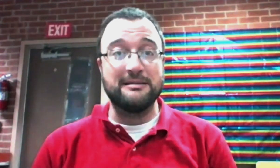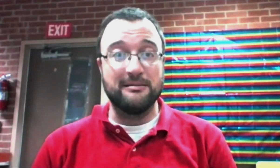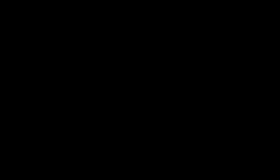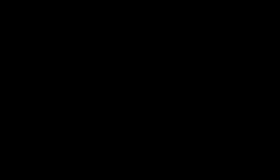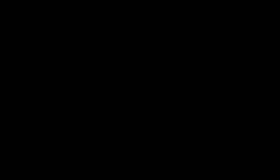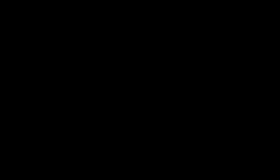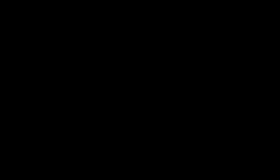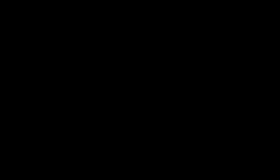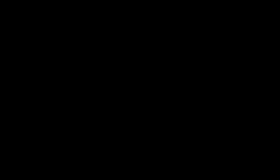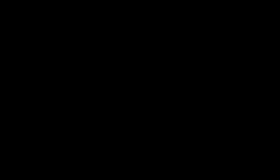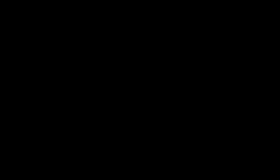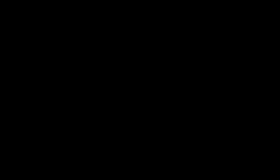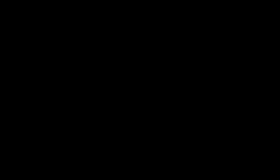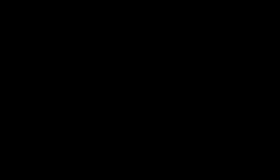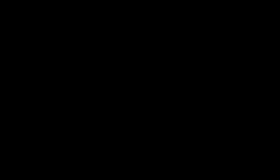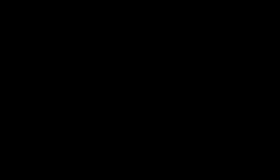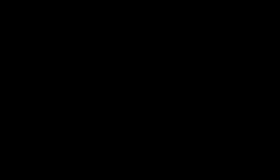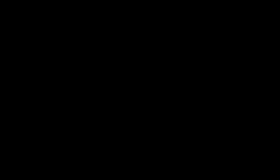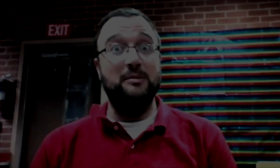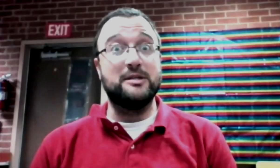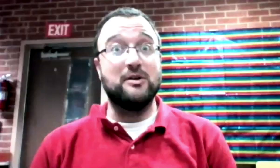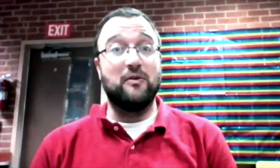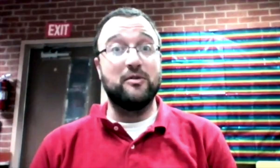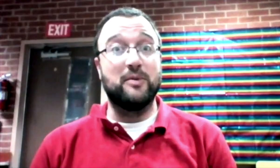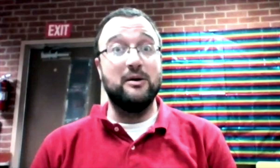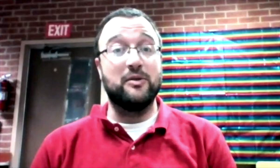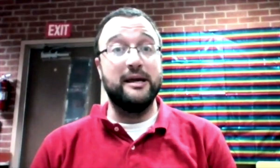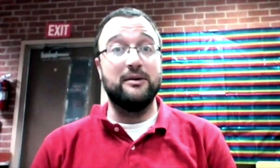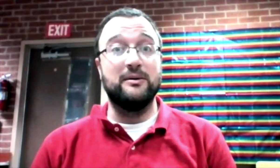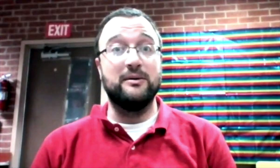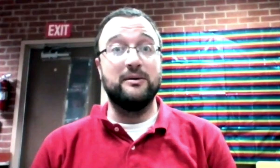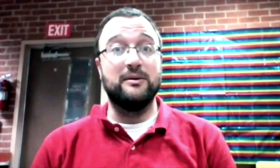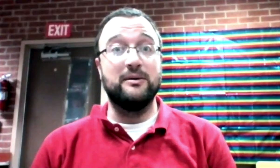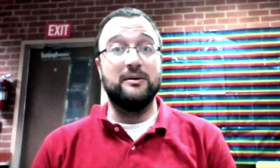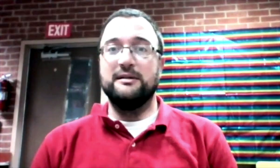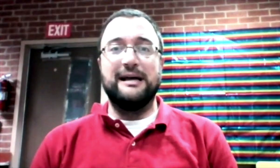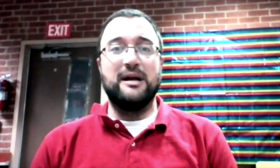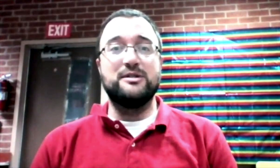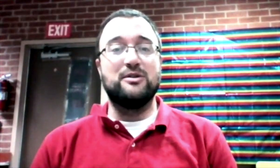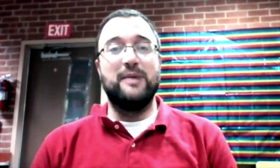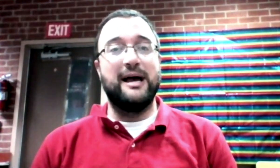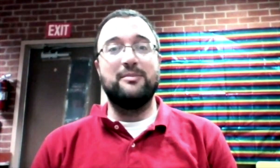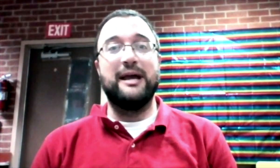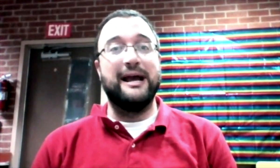He didn't like what I just said. He was like, "I corrected myself over the radio, thank you." I mean I was just so mad.